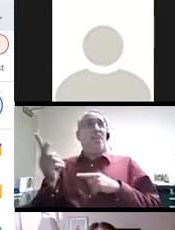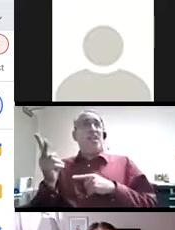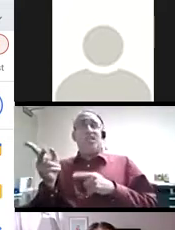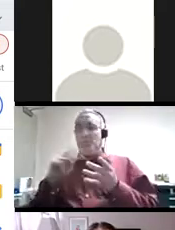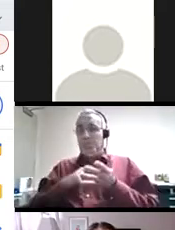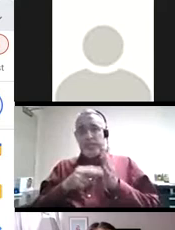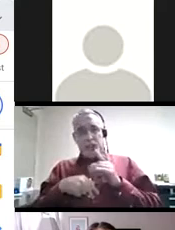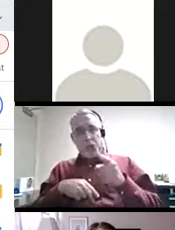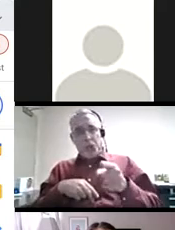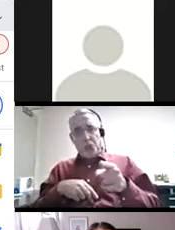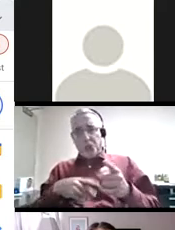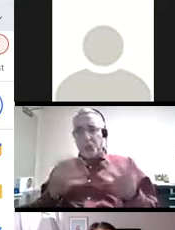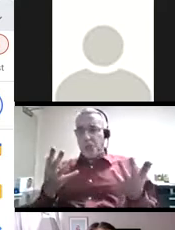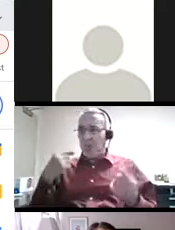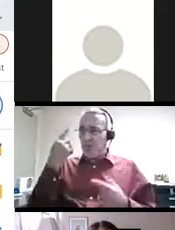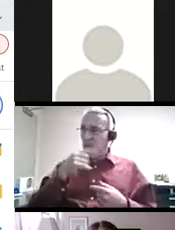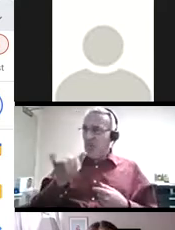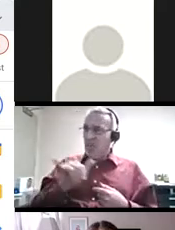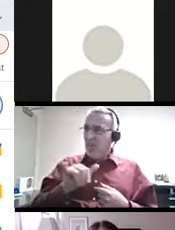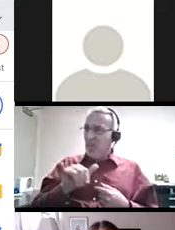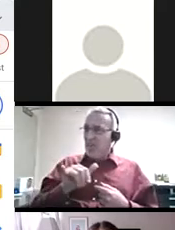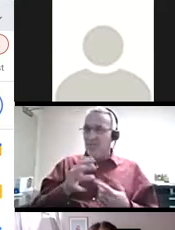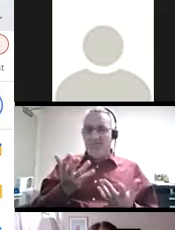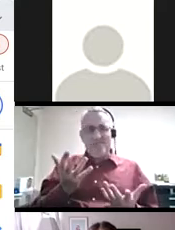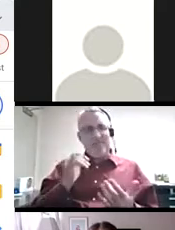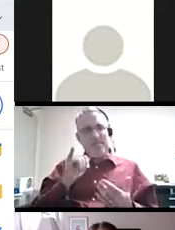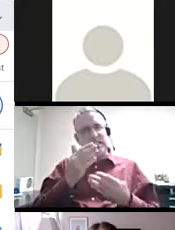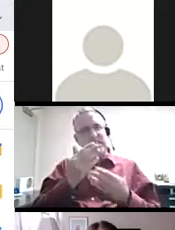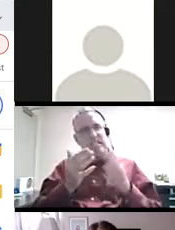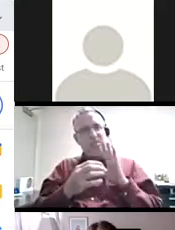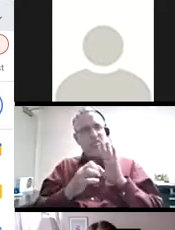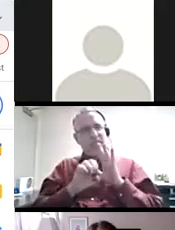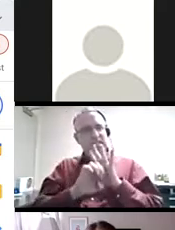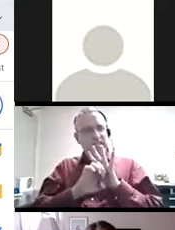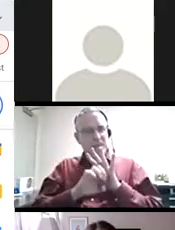What does it mean to you? What does it look like? I ask them to give two examples.